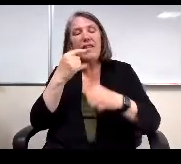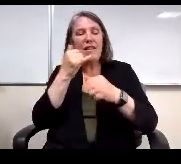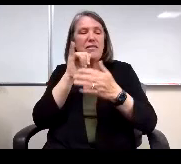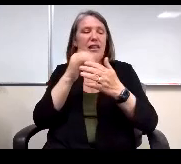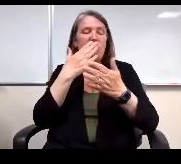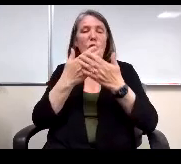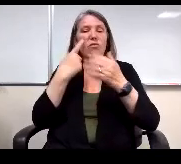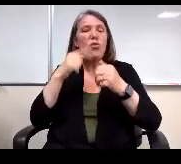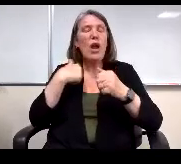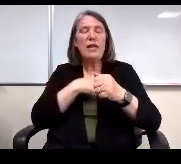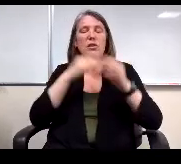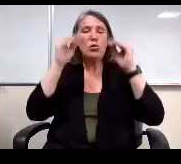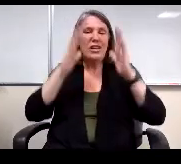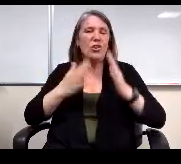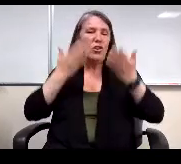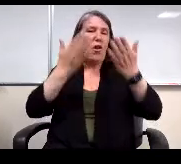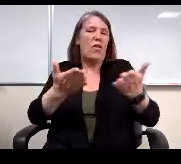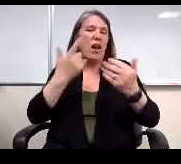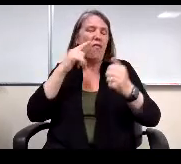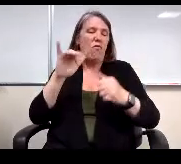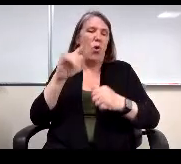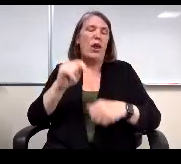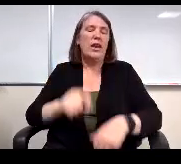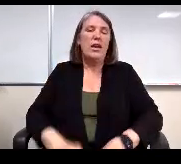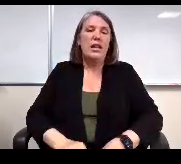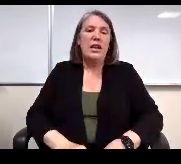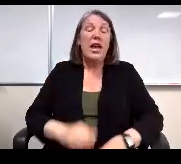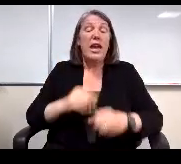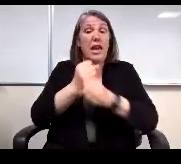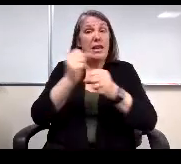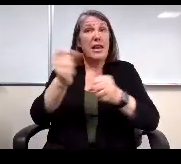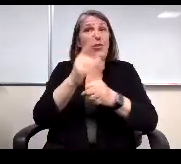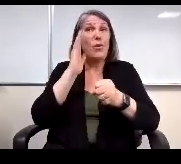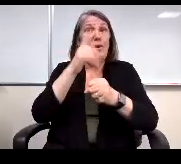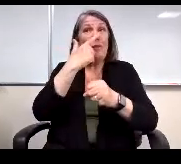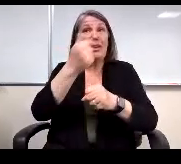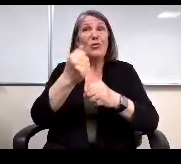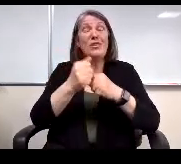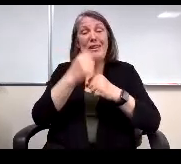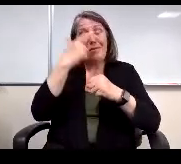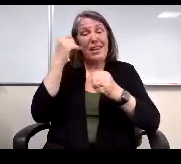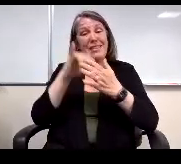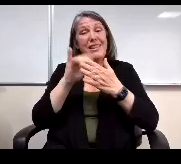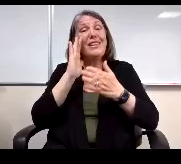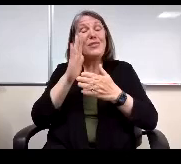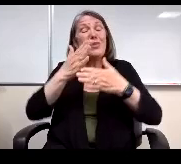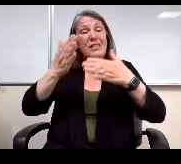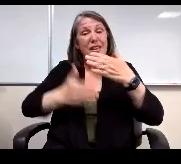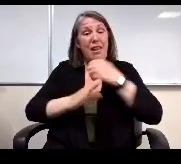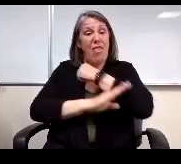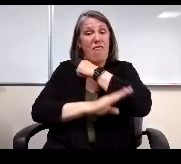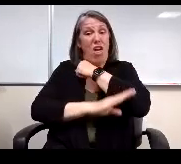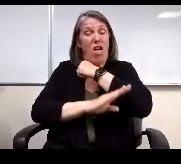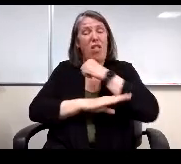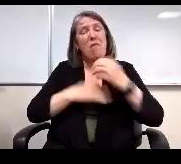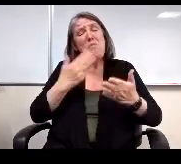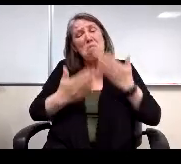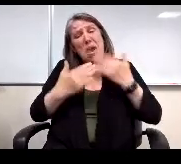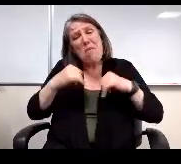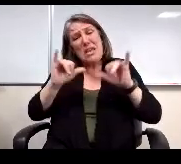I think for sure and next year will be interesting because this was done again in the fall when maybe there was still more hope that we would be